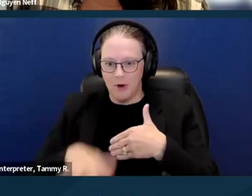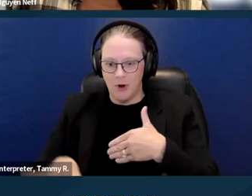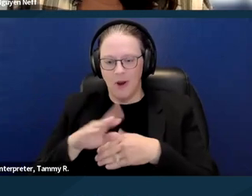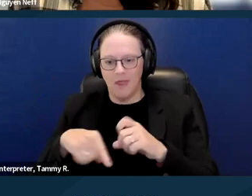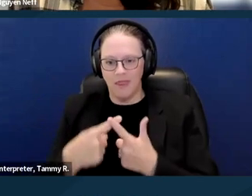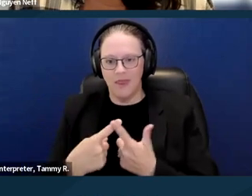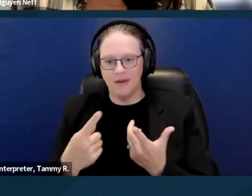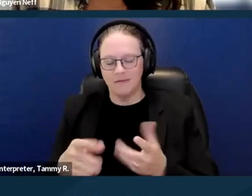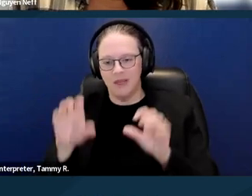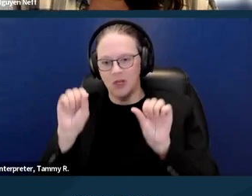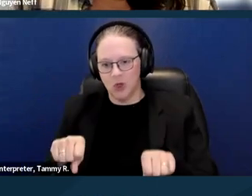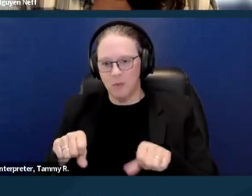for a nuisance or something like that.